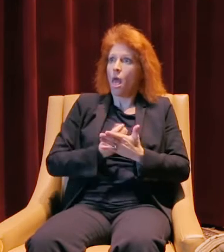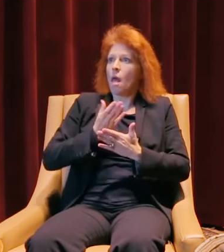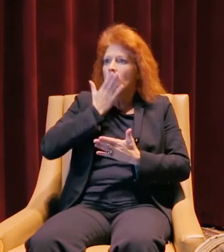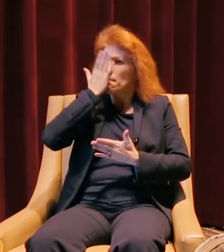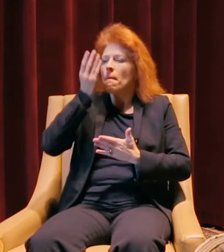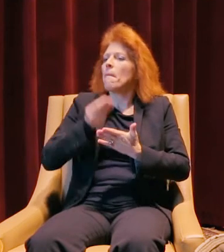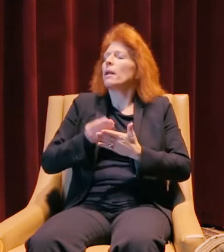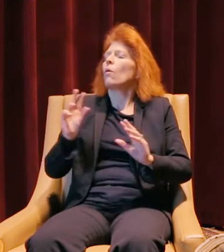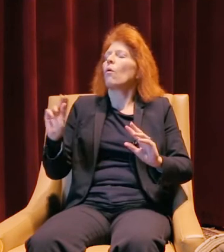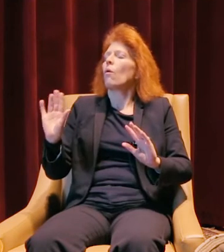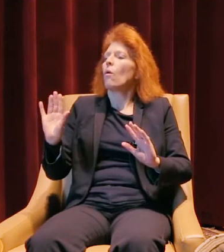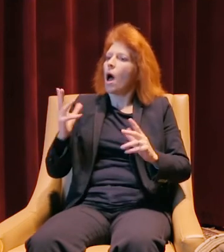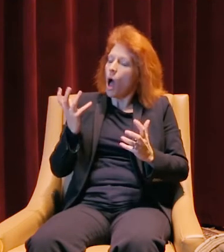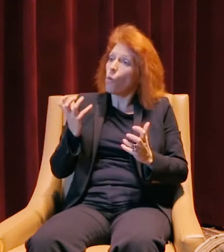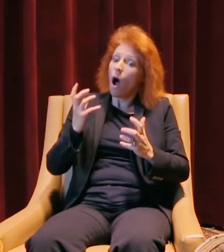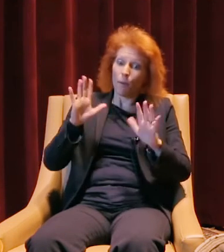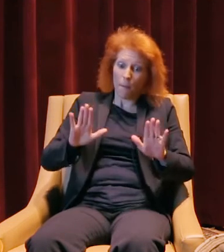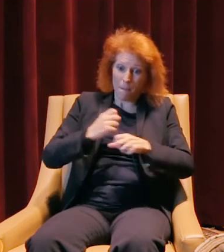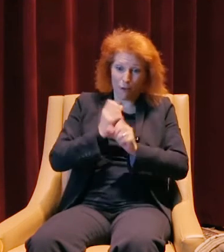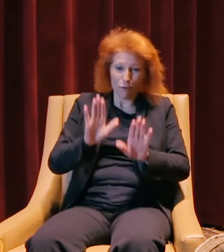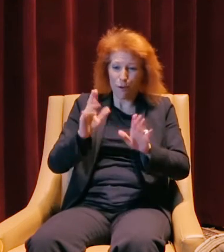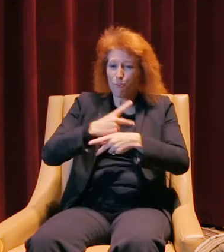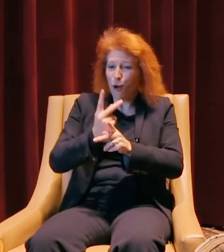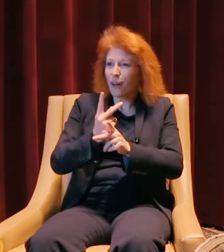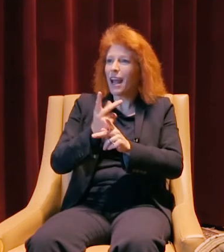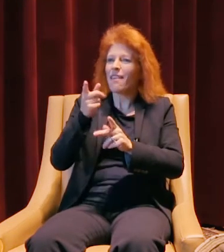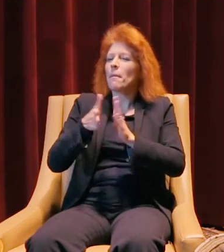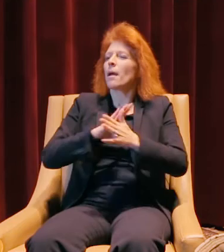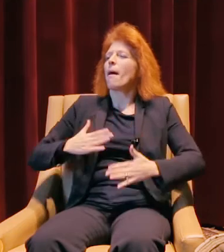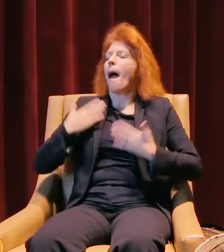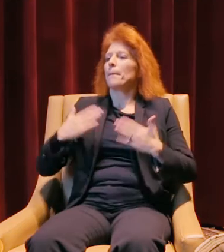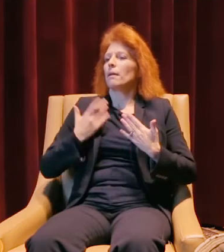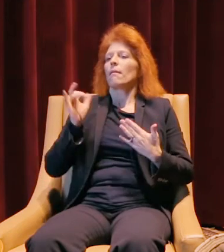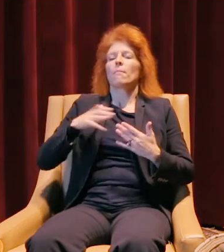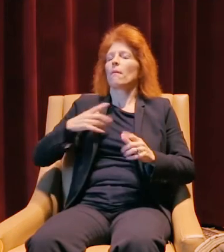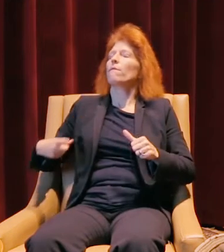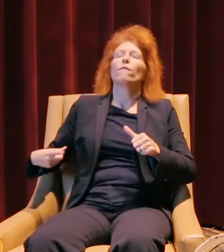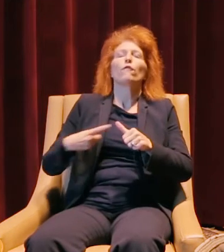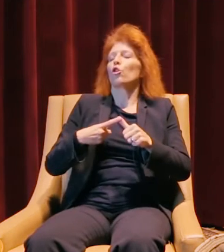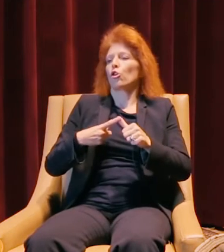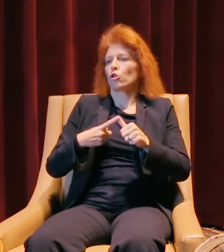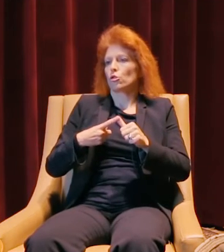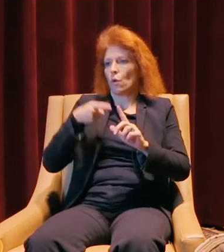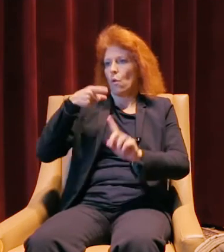I'm in it to make a great product and make people happy with what they've got. That's my first and foremost goal in this.